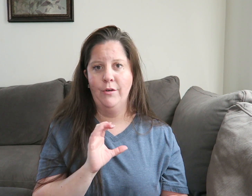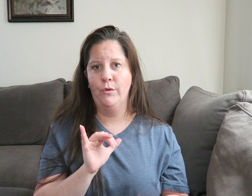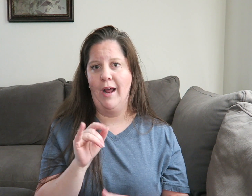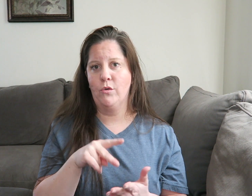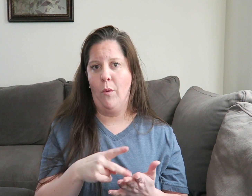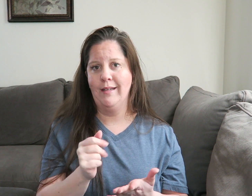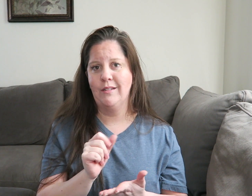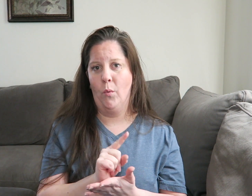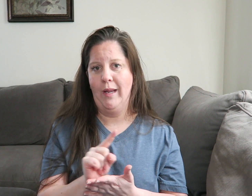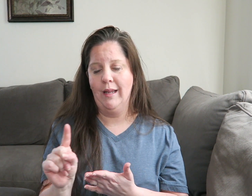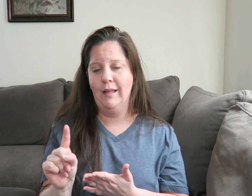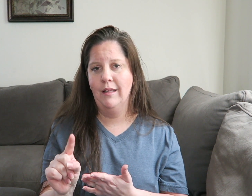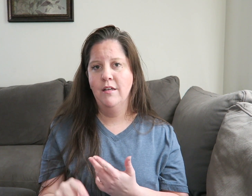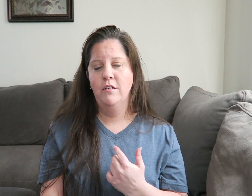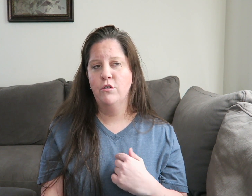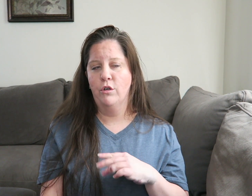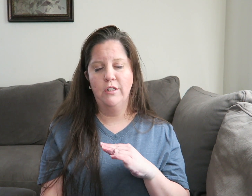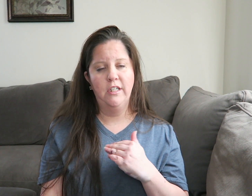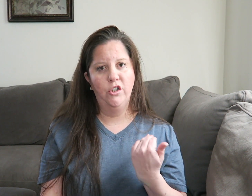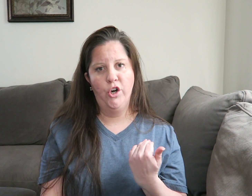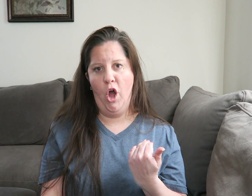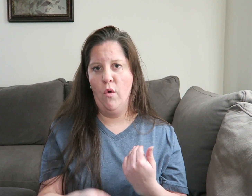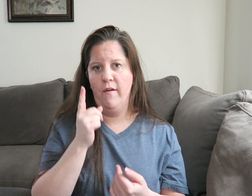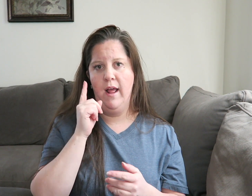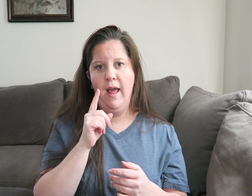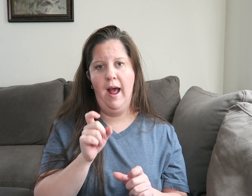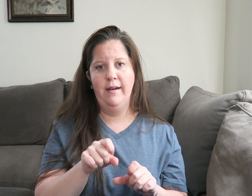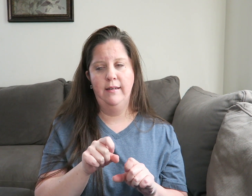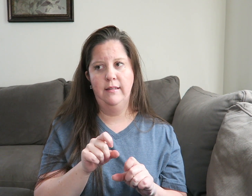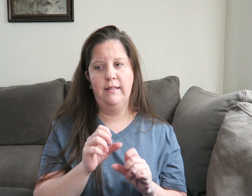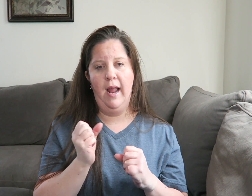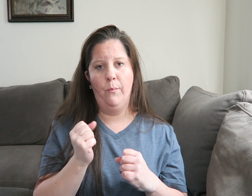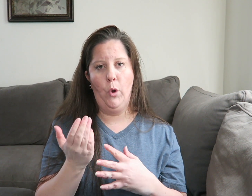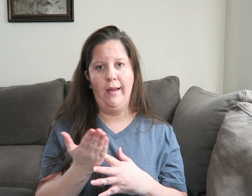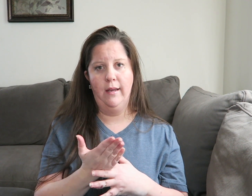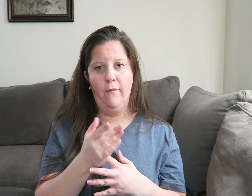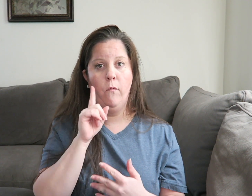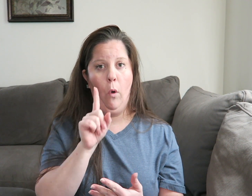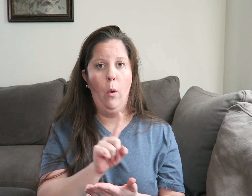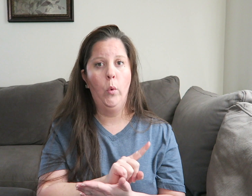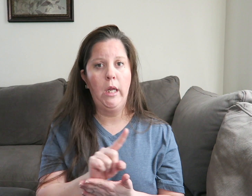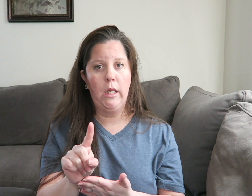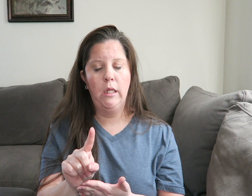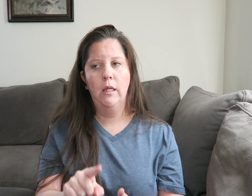Cause I do that twice a week. So, she said no, I need to take a break for a week